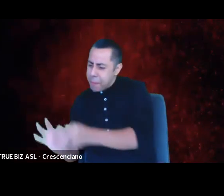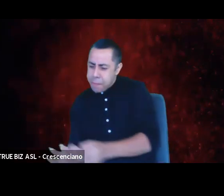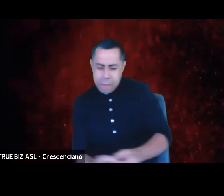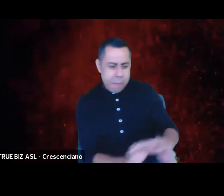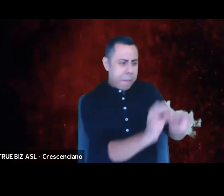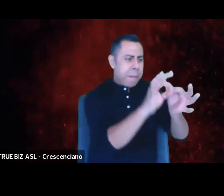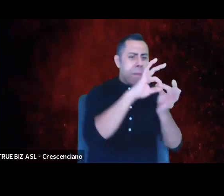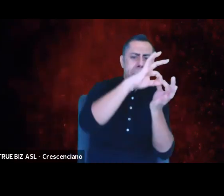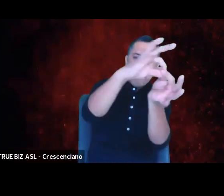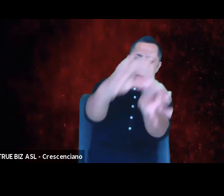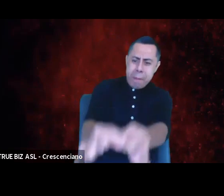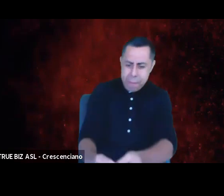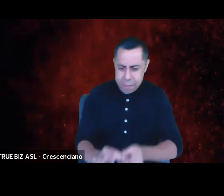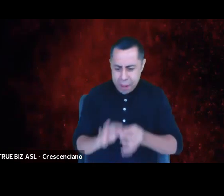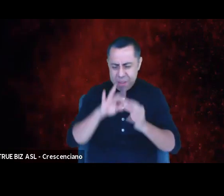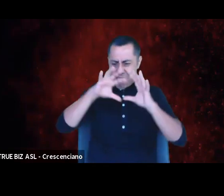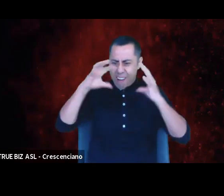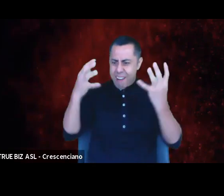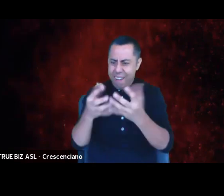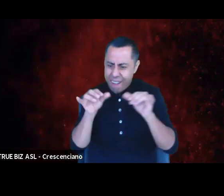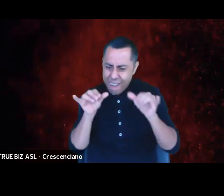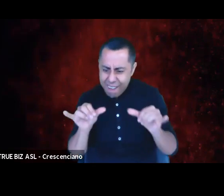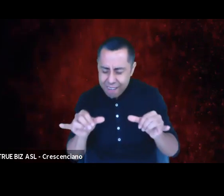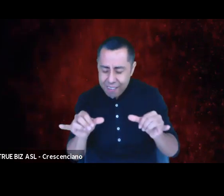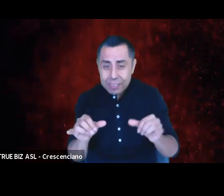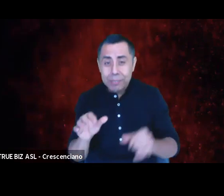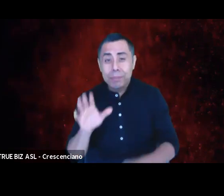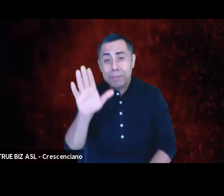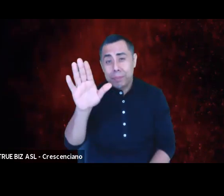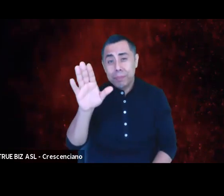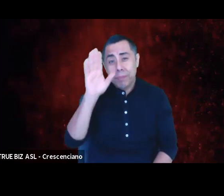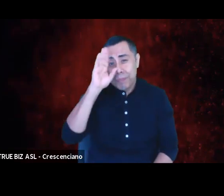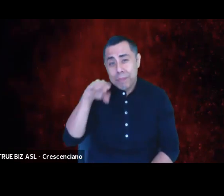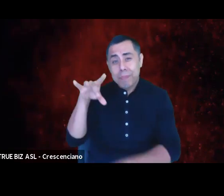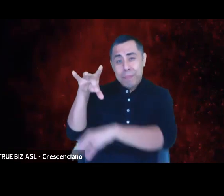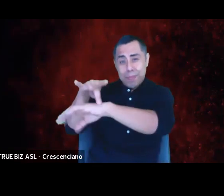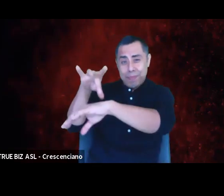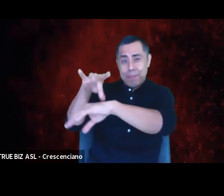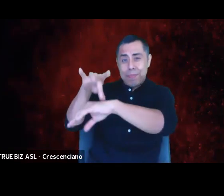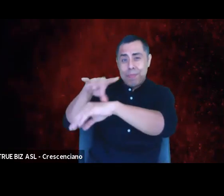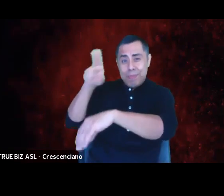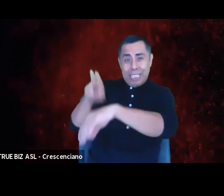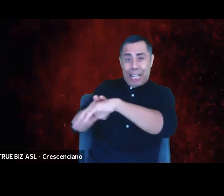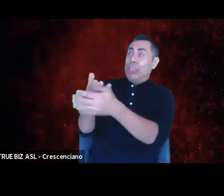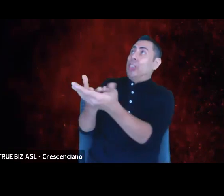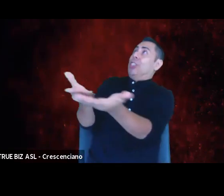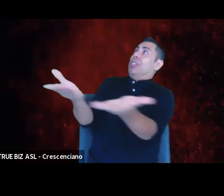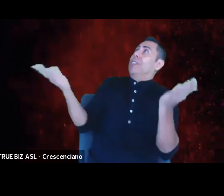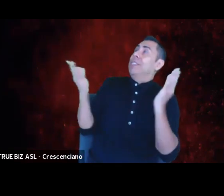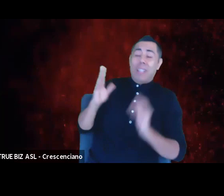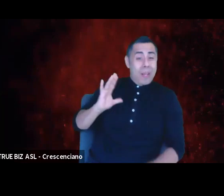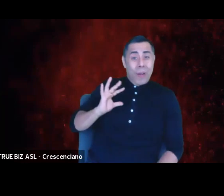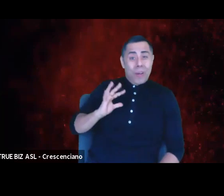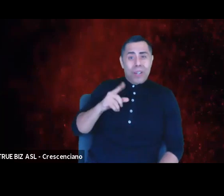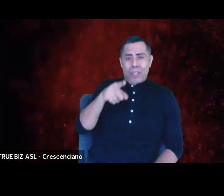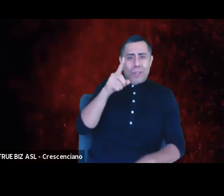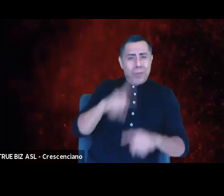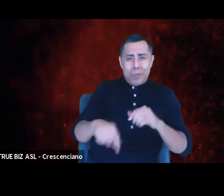Another cool thing about Nature is that she cannot be defied. As long as we are out of alignment,